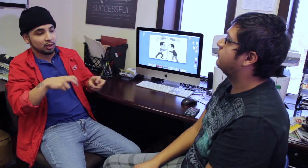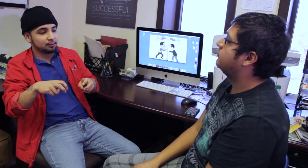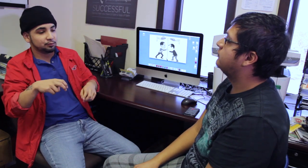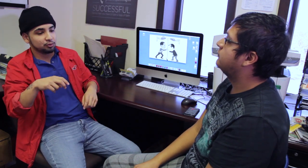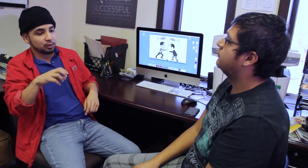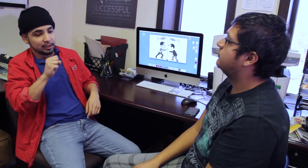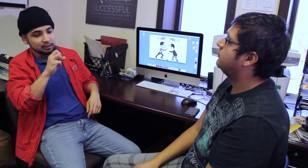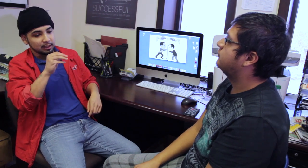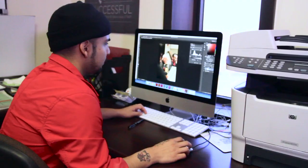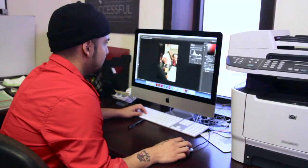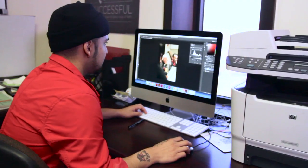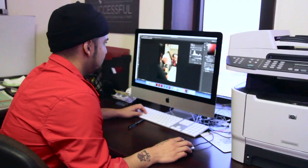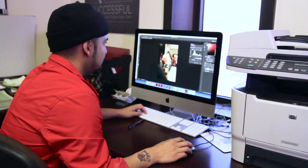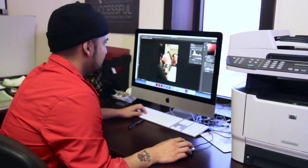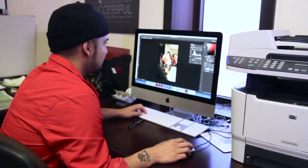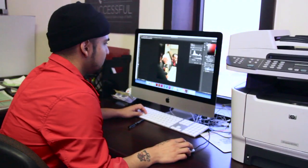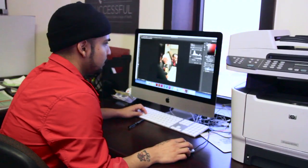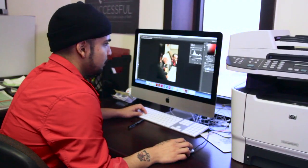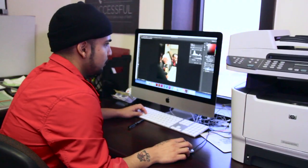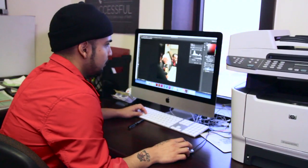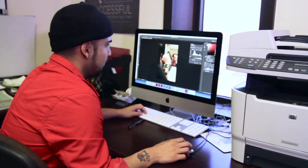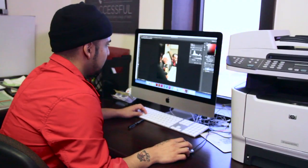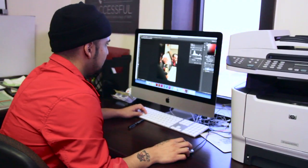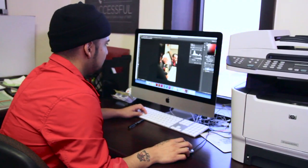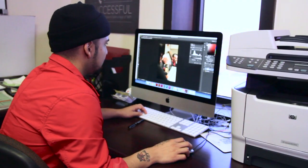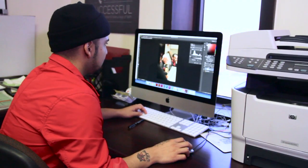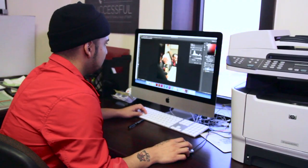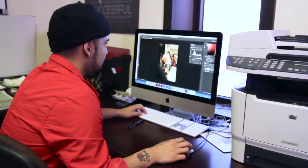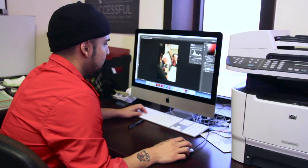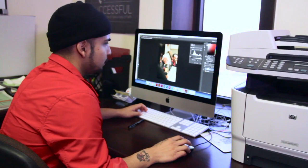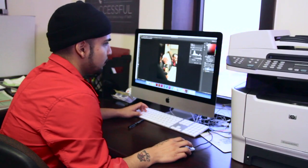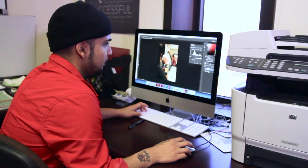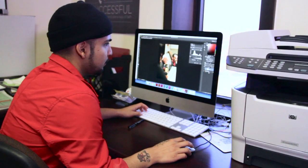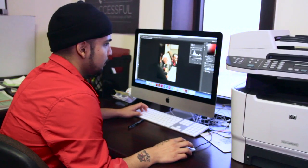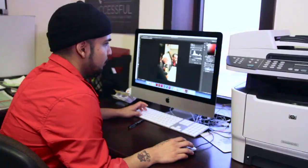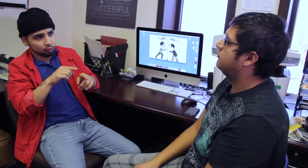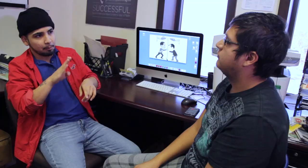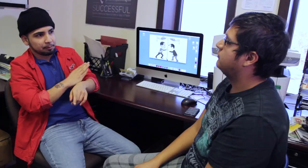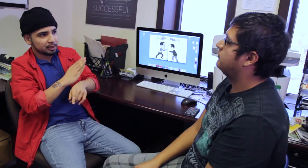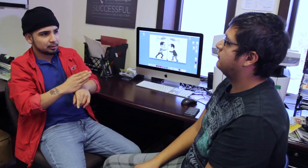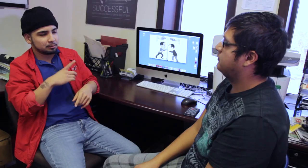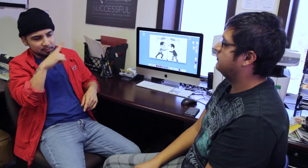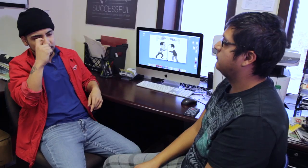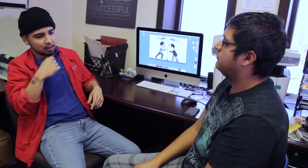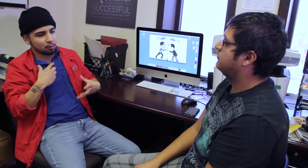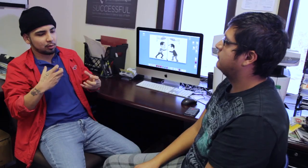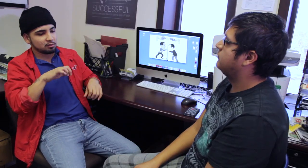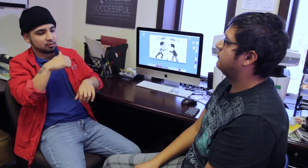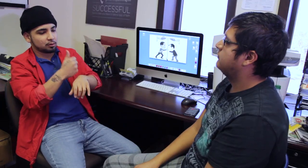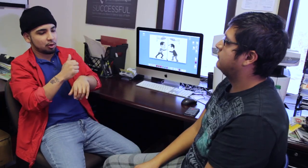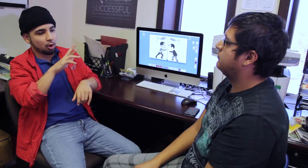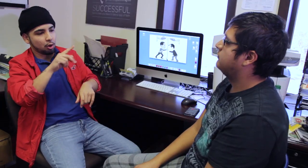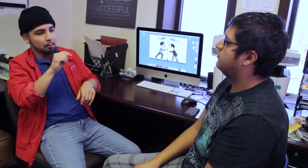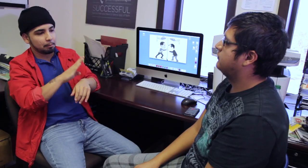I will plan to transfer to SMU and focus on art and also business so that I can set up